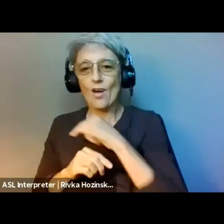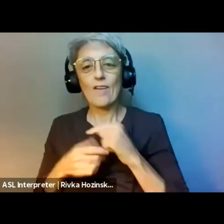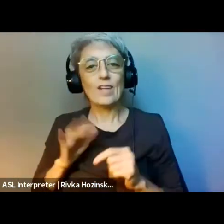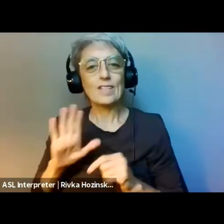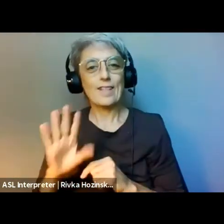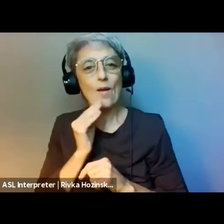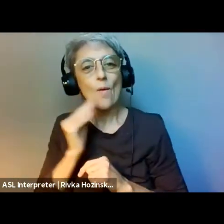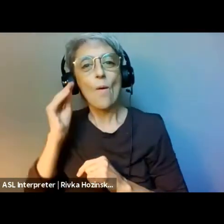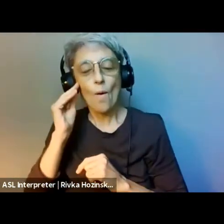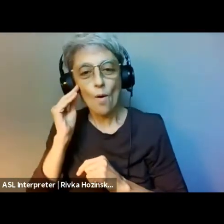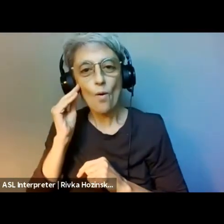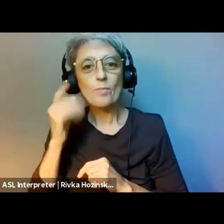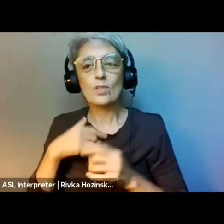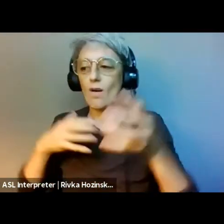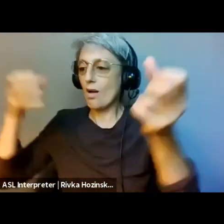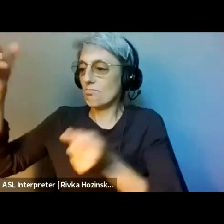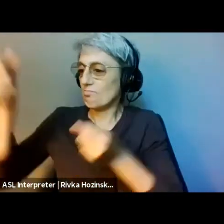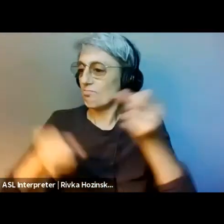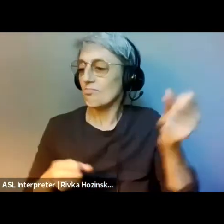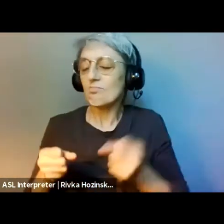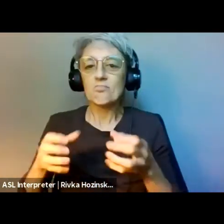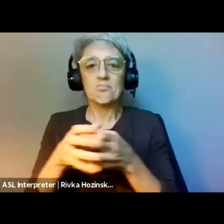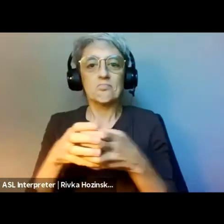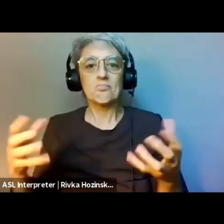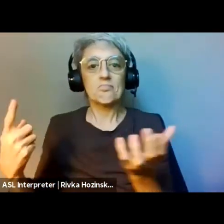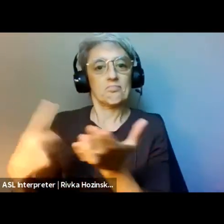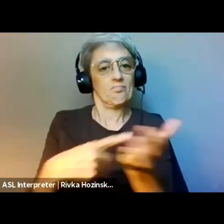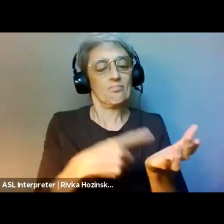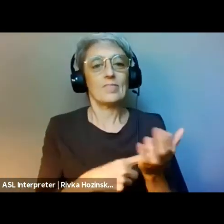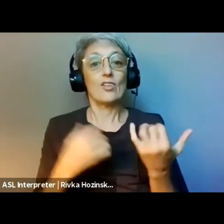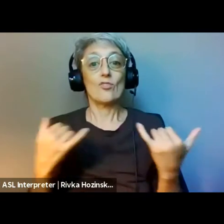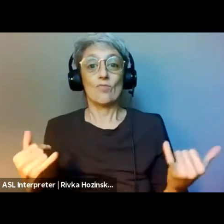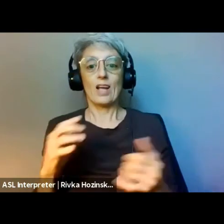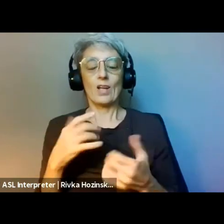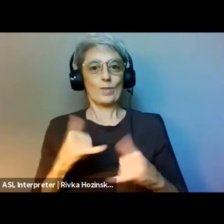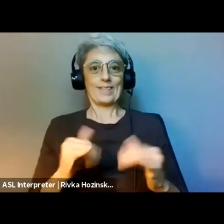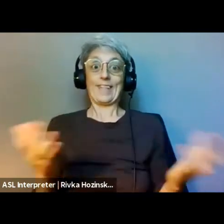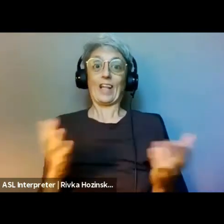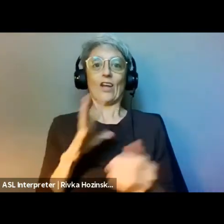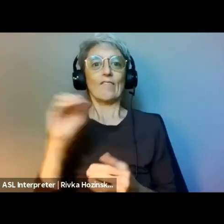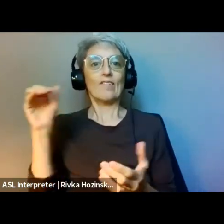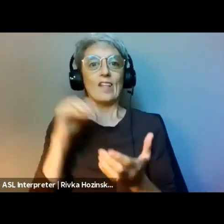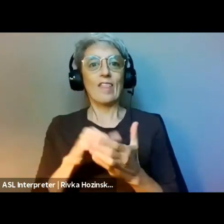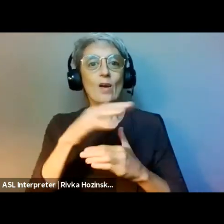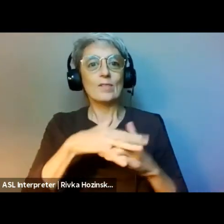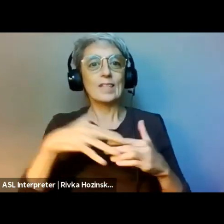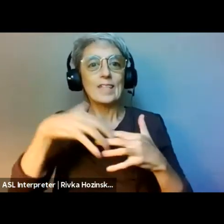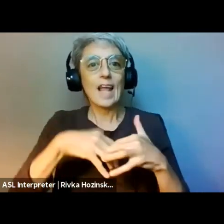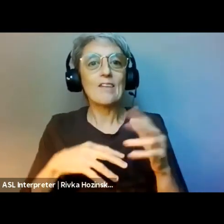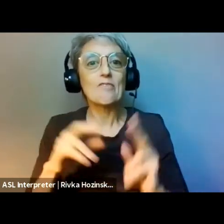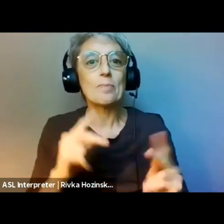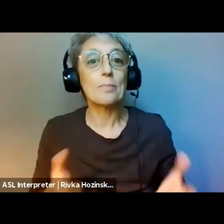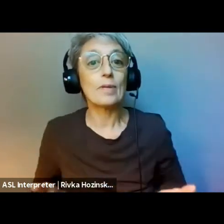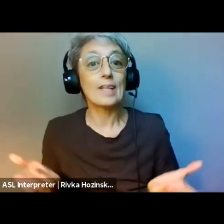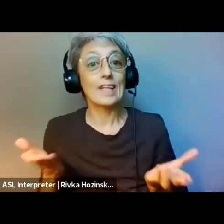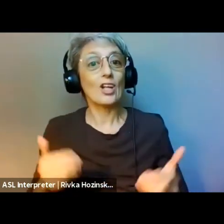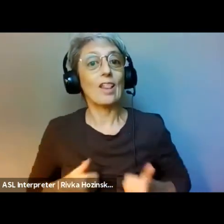Welcome, Stacy. And lastly, we have Carlos Uriona. Carlos is lead actor, creator, and puppeteer,